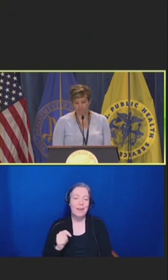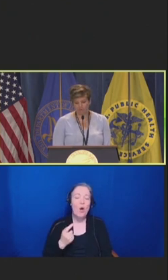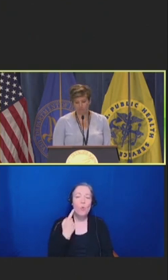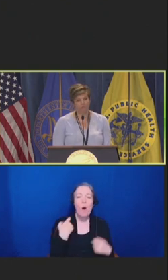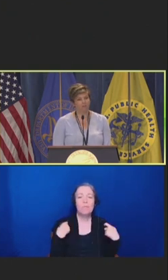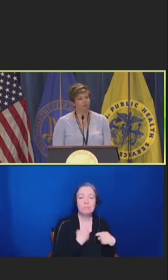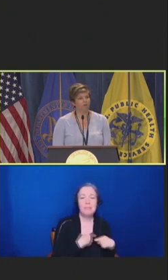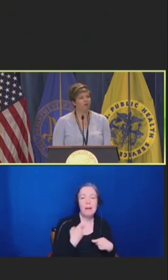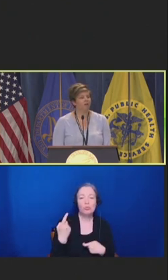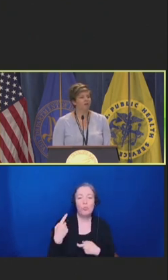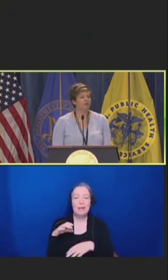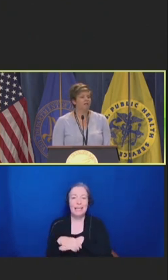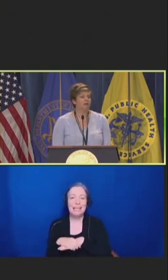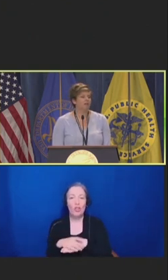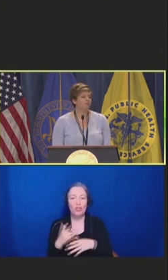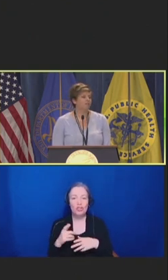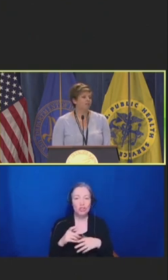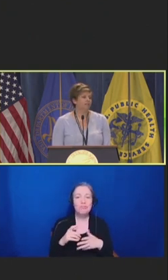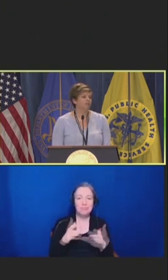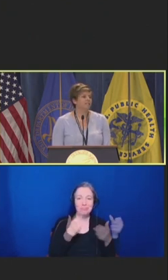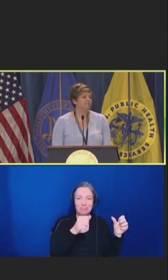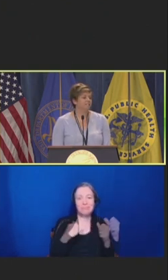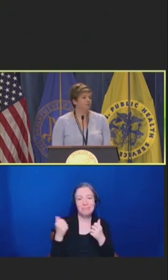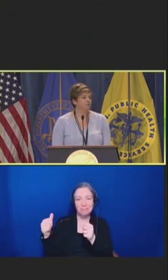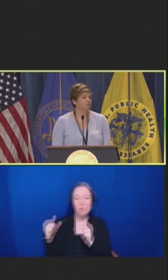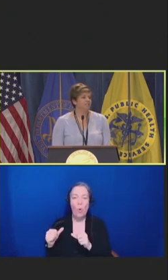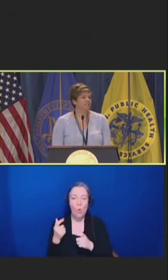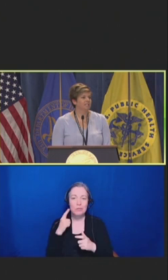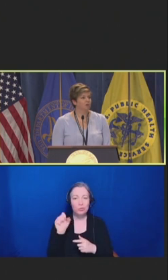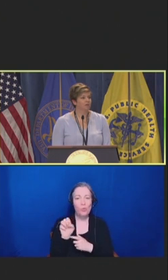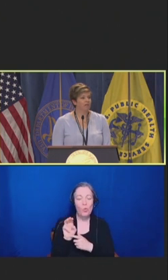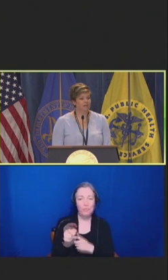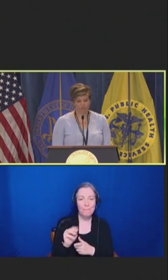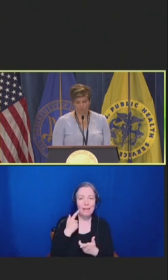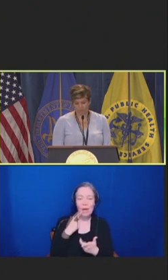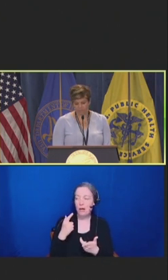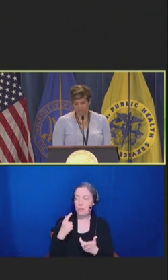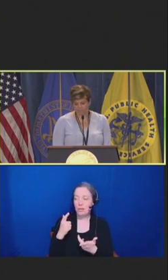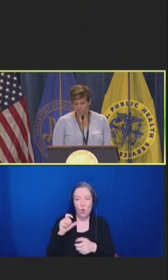working with our other interested stakeholders to get the word out and to really message.